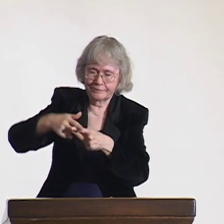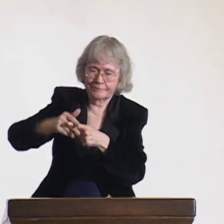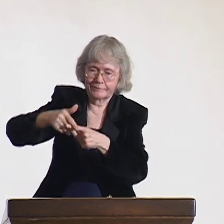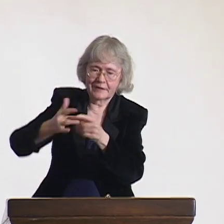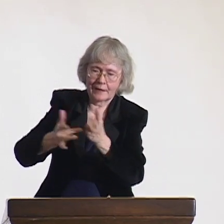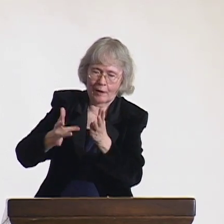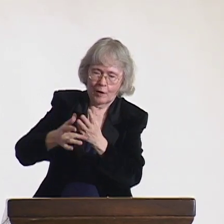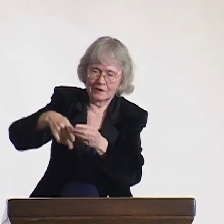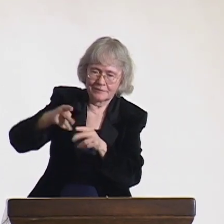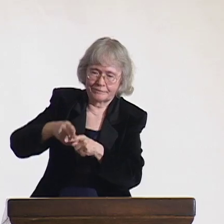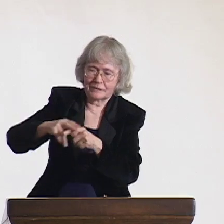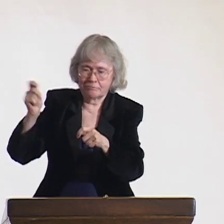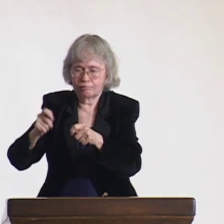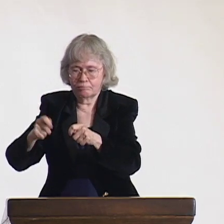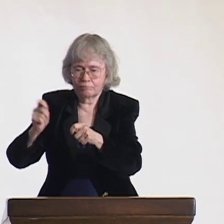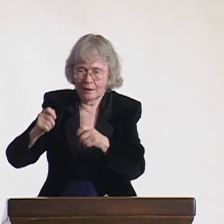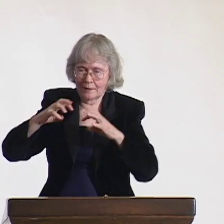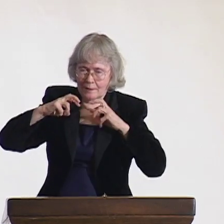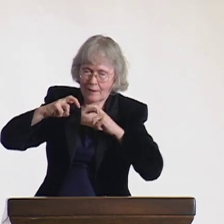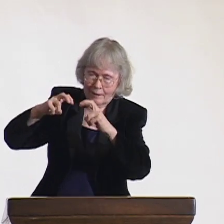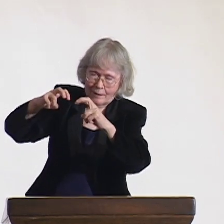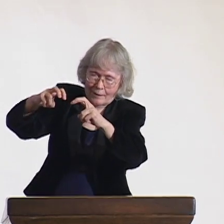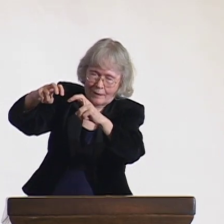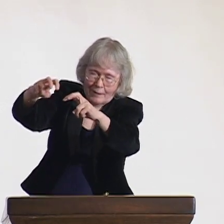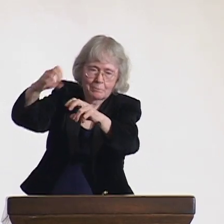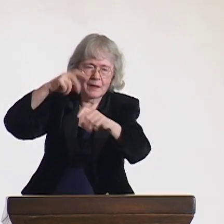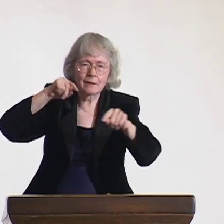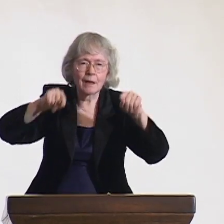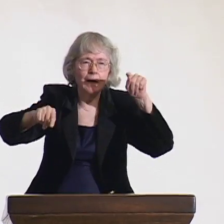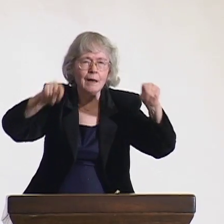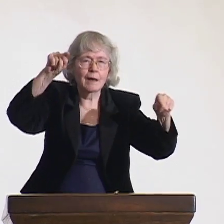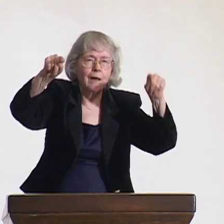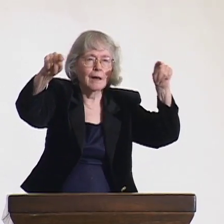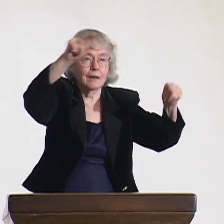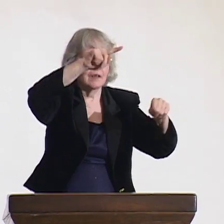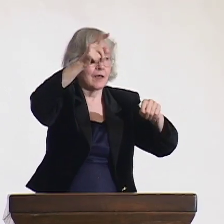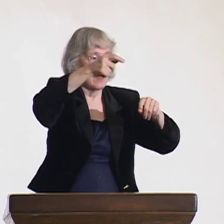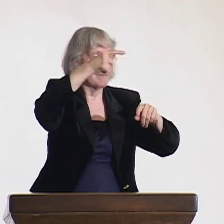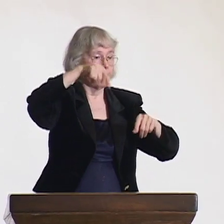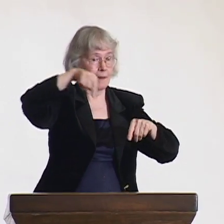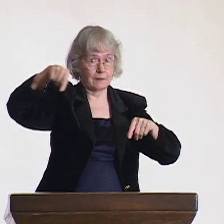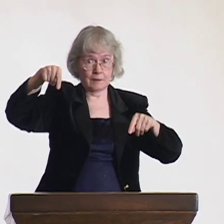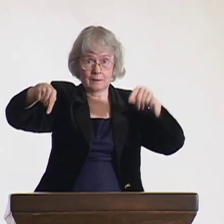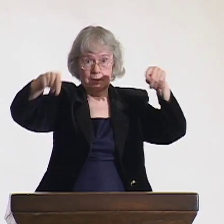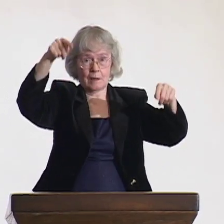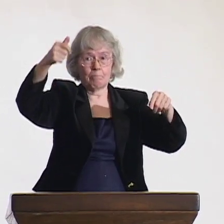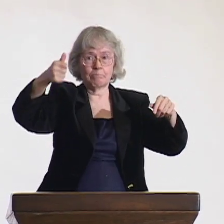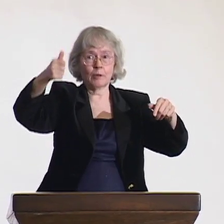to working in factory positions. They don't have many opportunities for anything else.